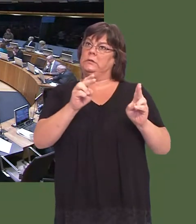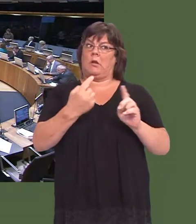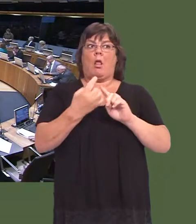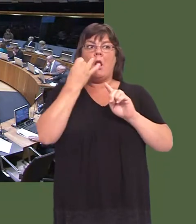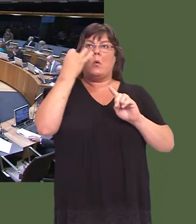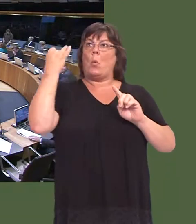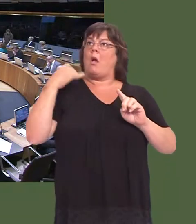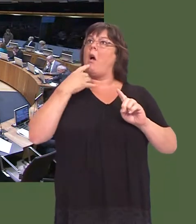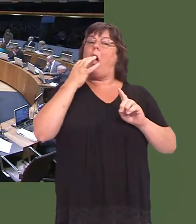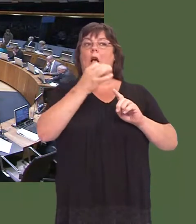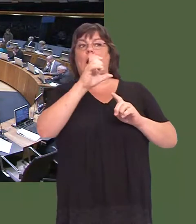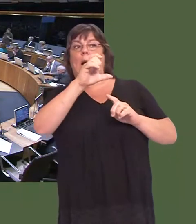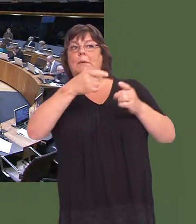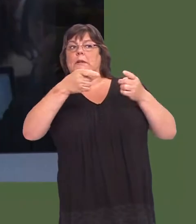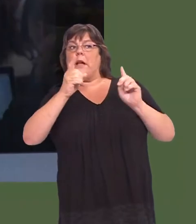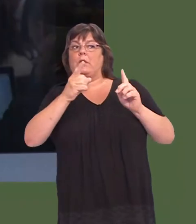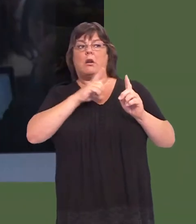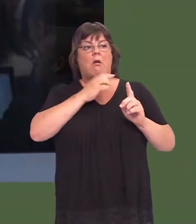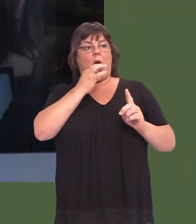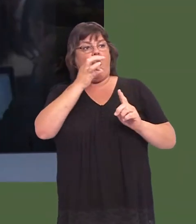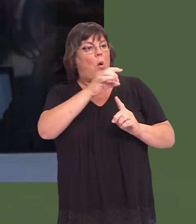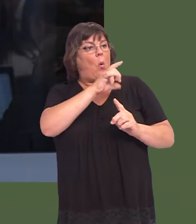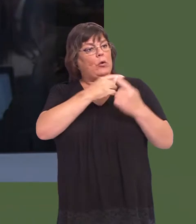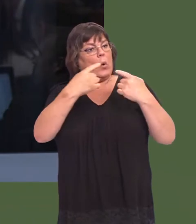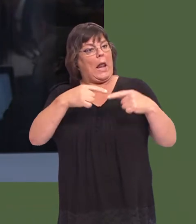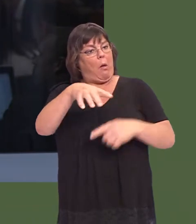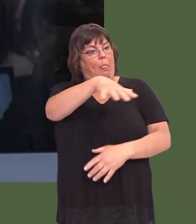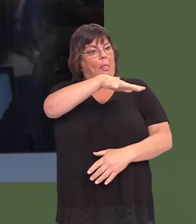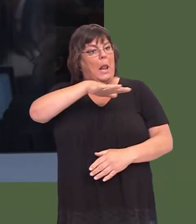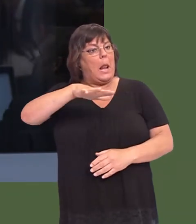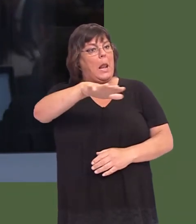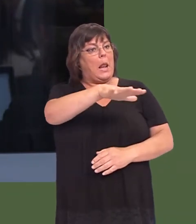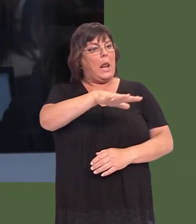Cabinet Secretary, I asked, ëWhy did you let the land go forward for consideration